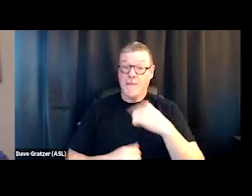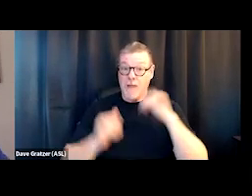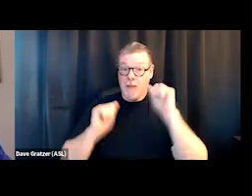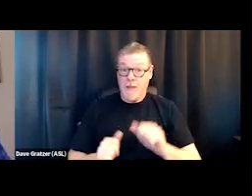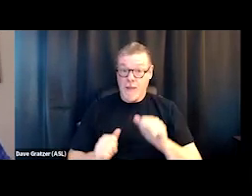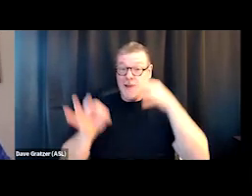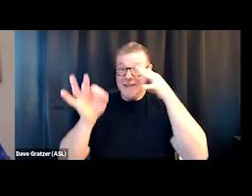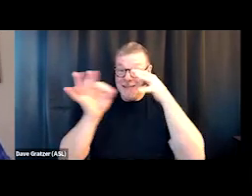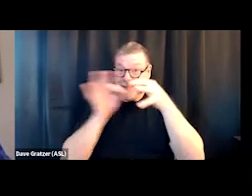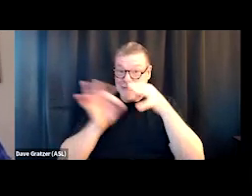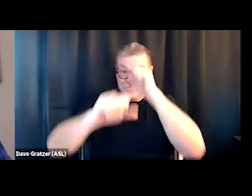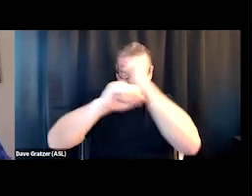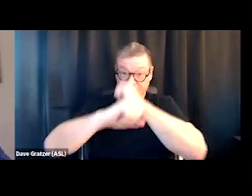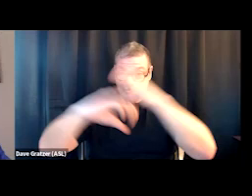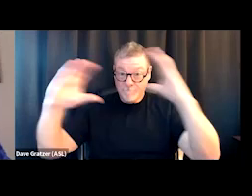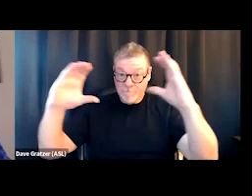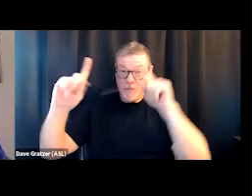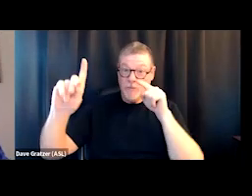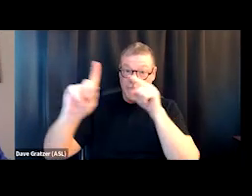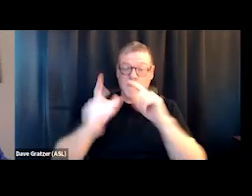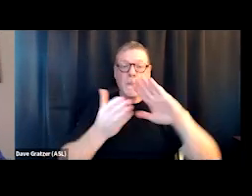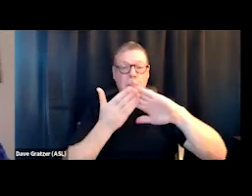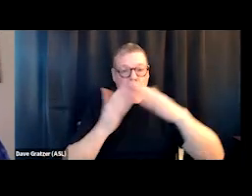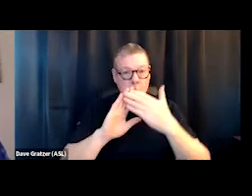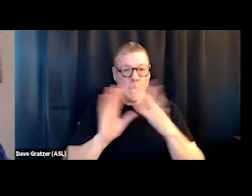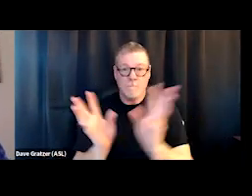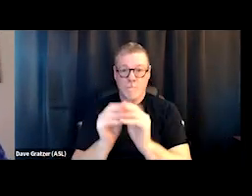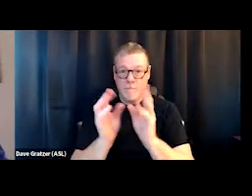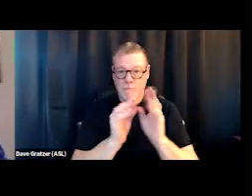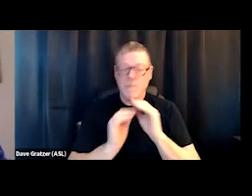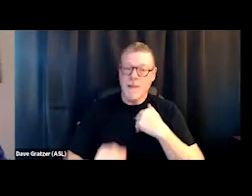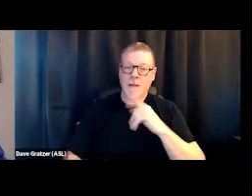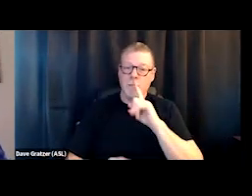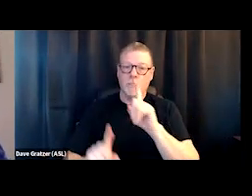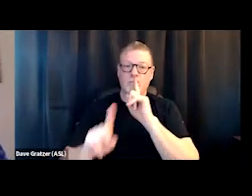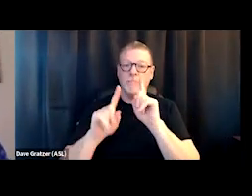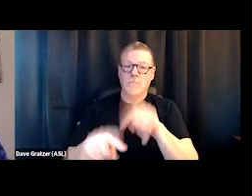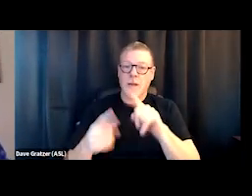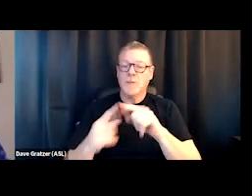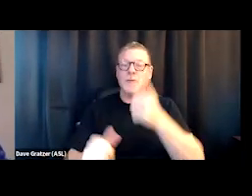the vision in community meetings. I really try to respond to every invitation